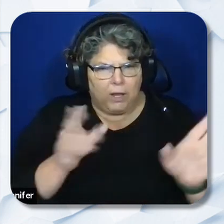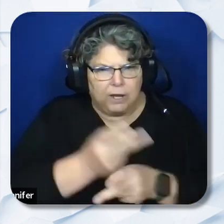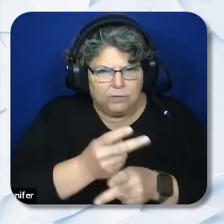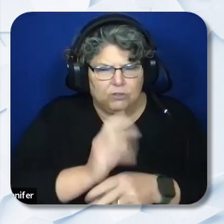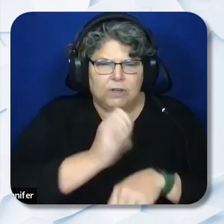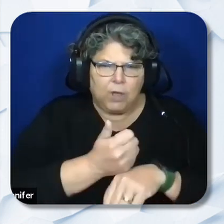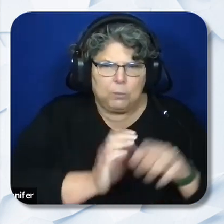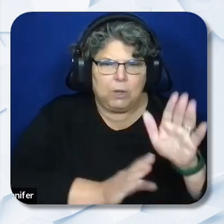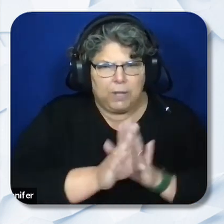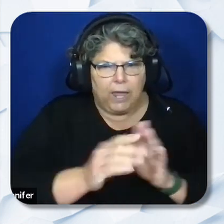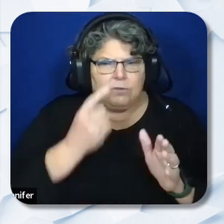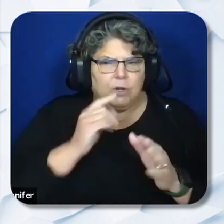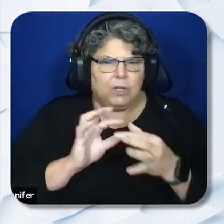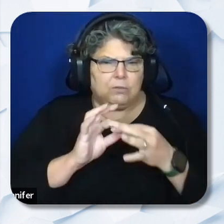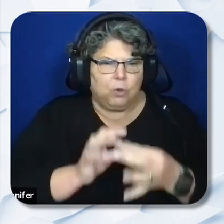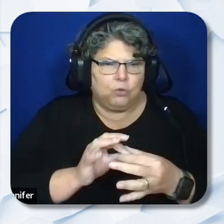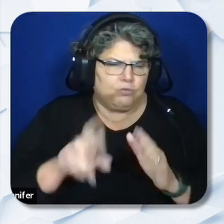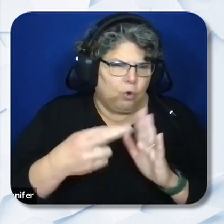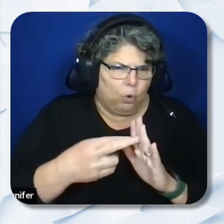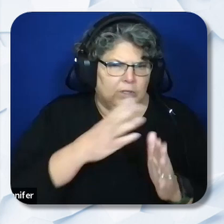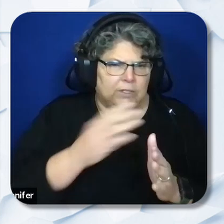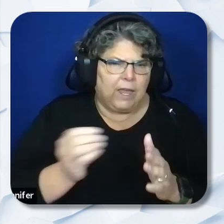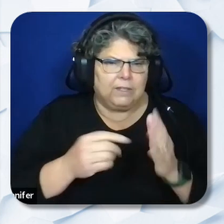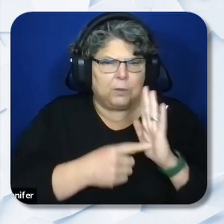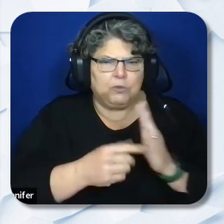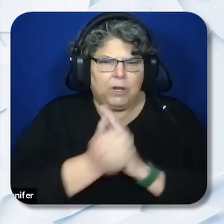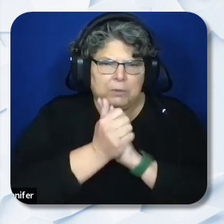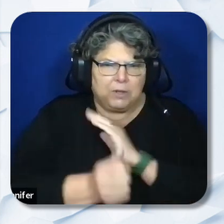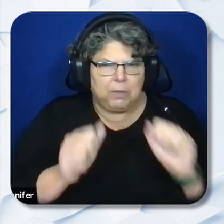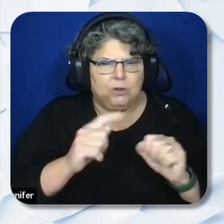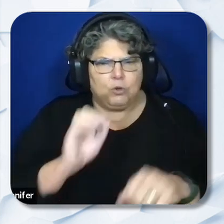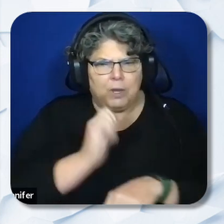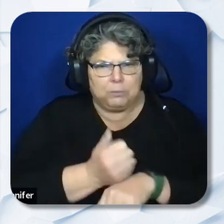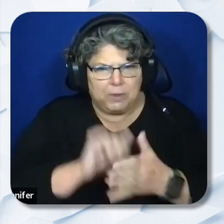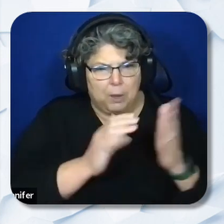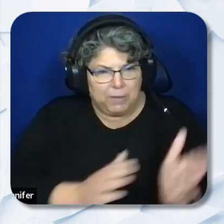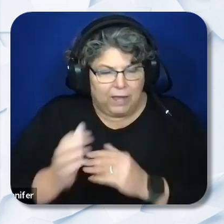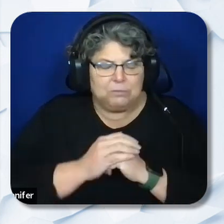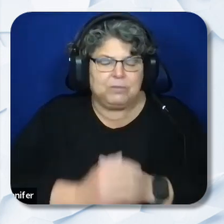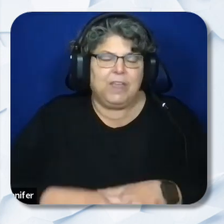and demonstrate expertise and capacity to implement a plan. 7. Make a compelling case